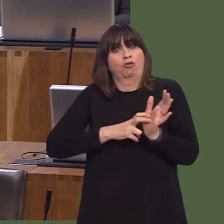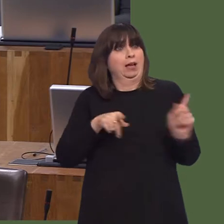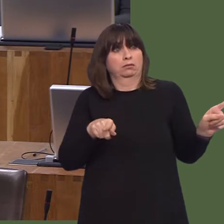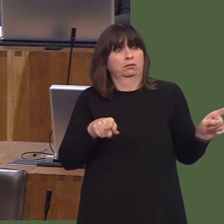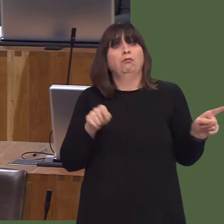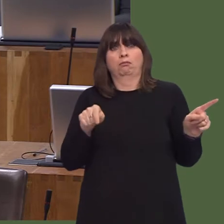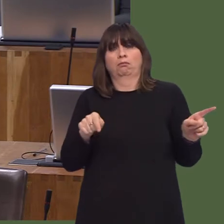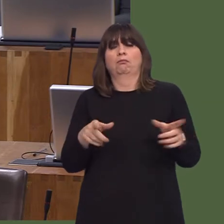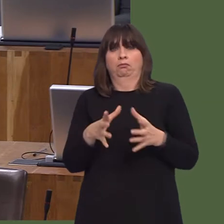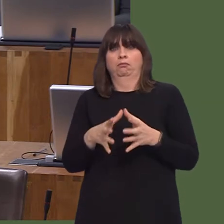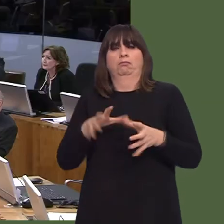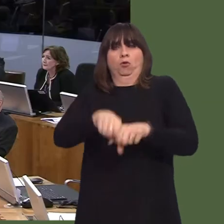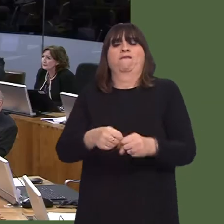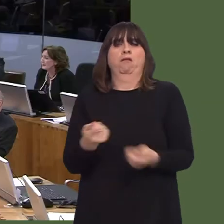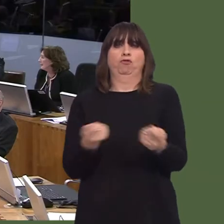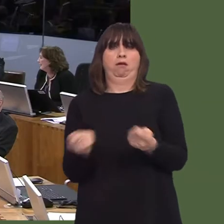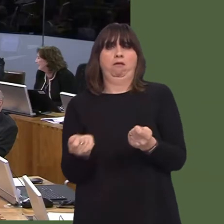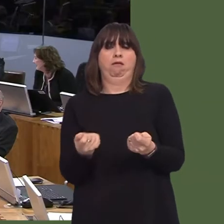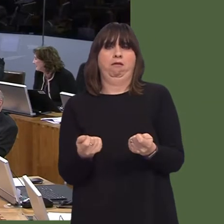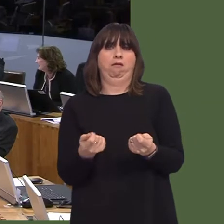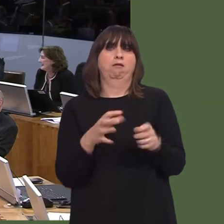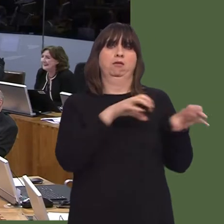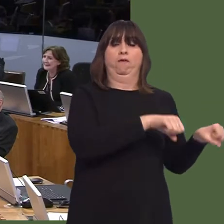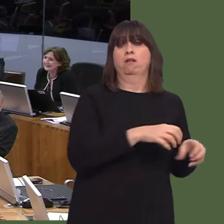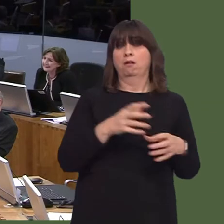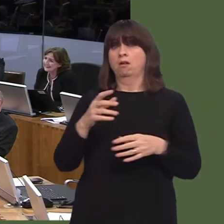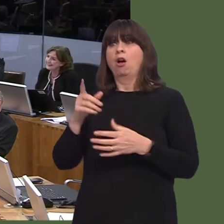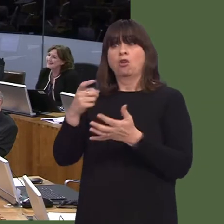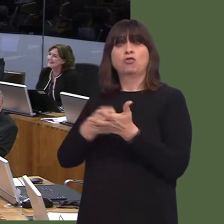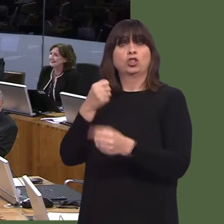in terms of looking again at company law and the way in which companies govern themselves.